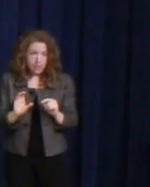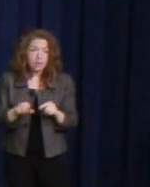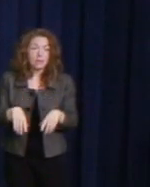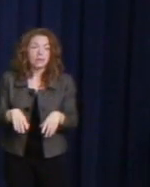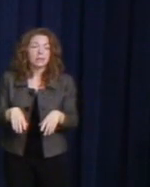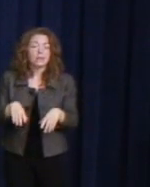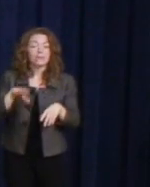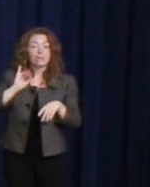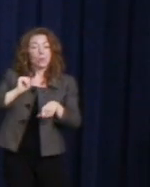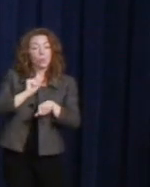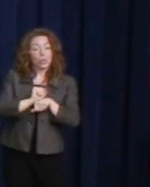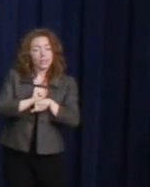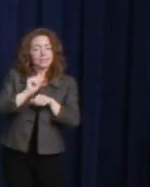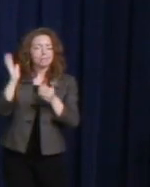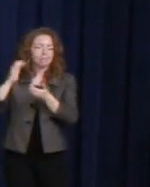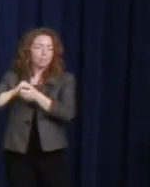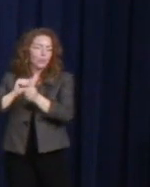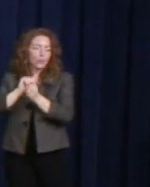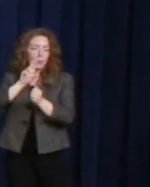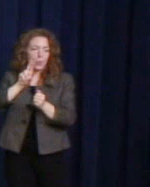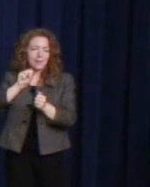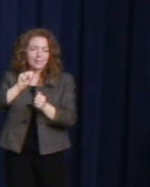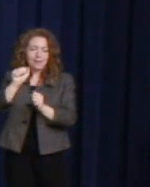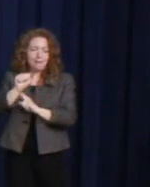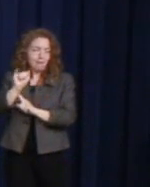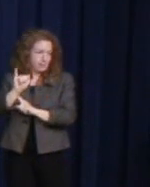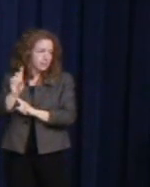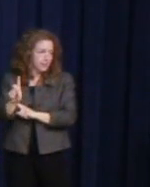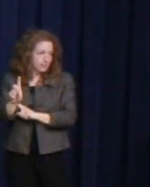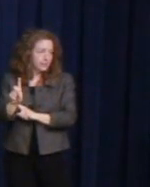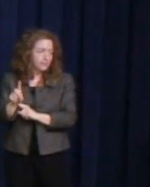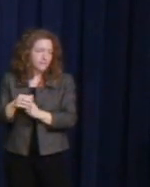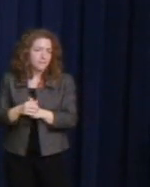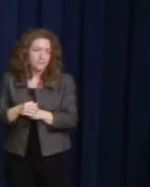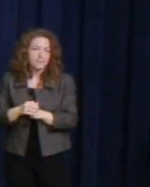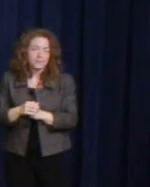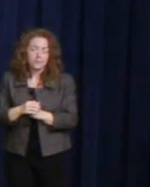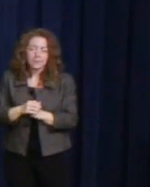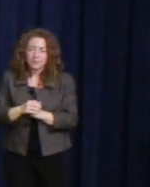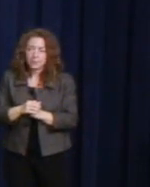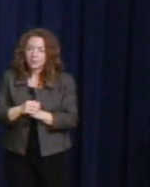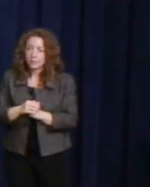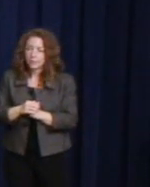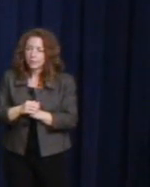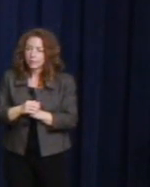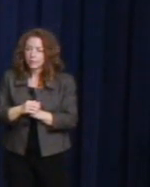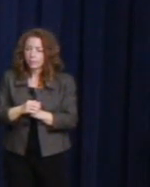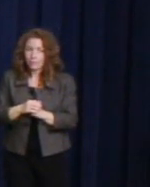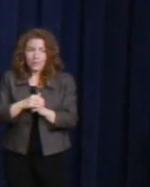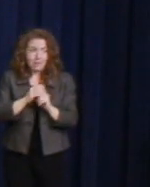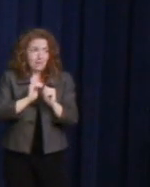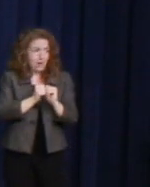the U.S. Agency for International Development, and that's only possible because of this administration's